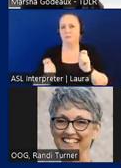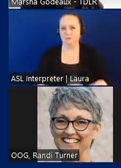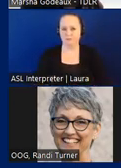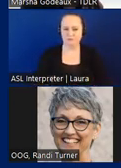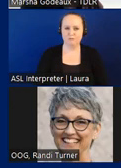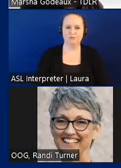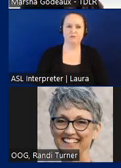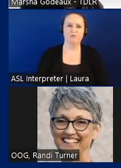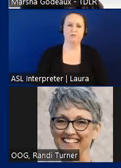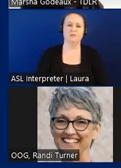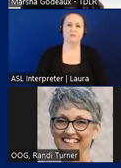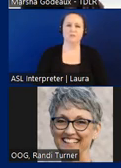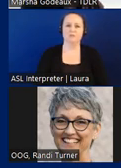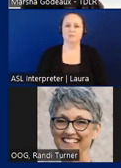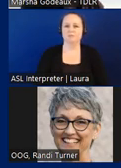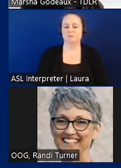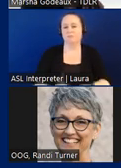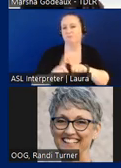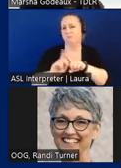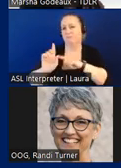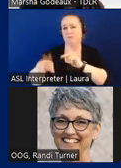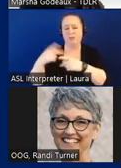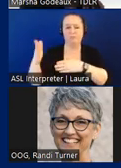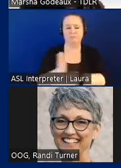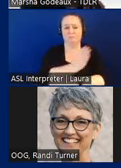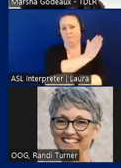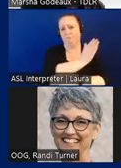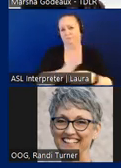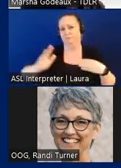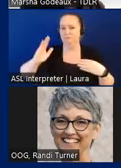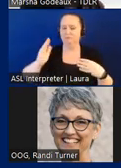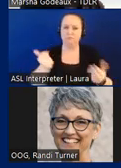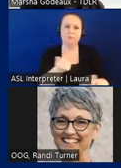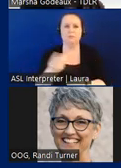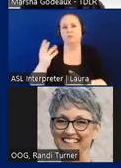and all the different types in between. There are several buildings and mechanical programs